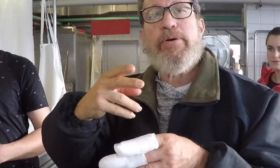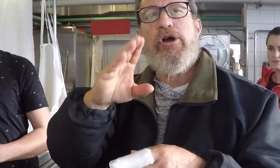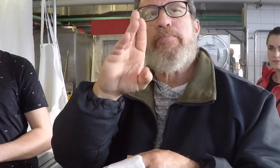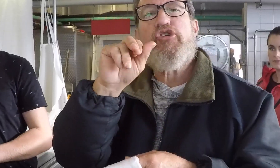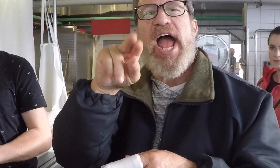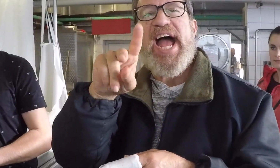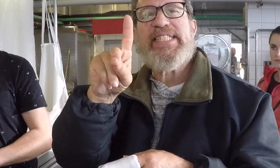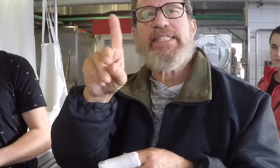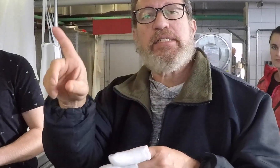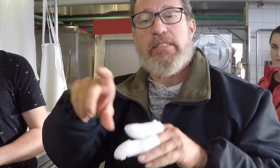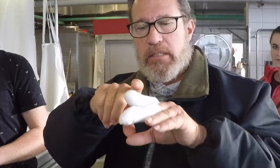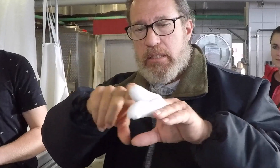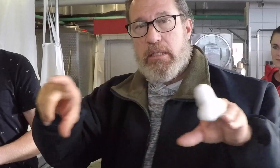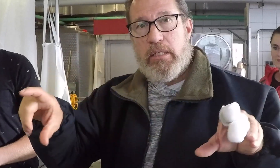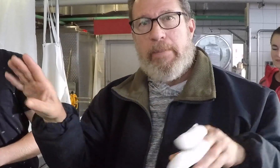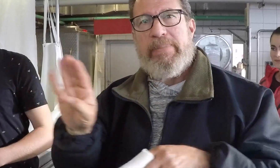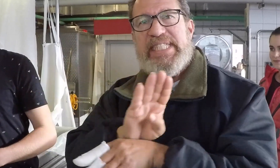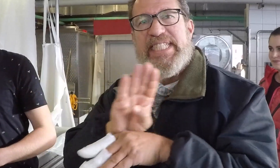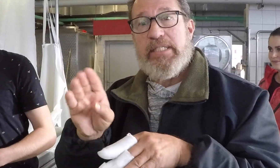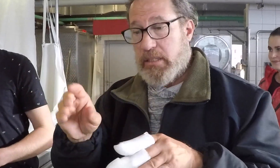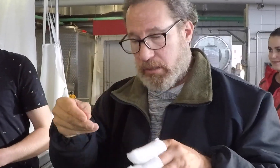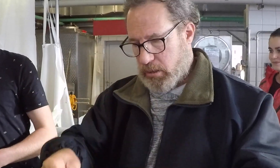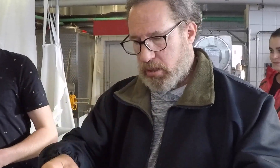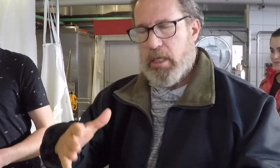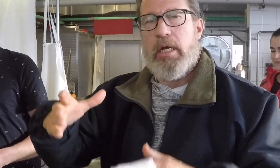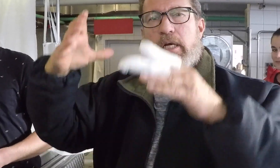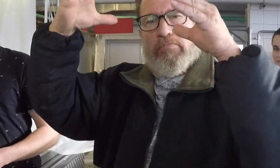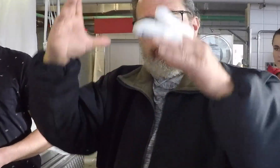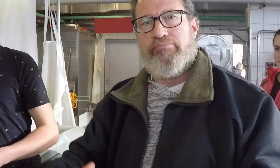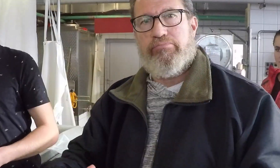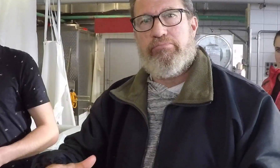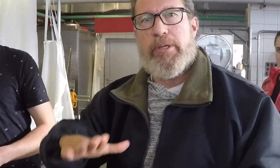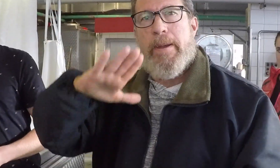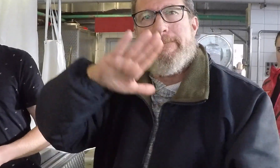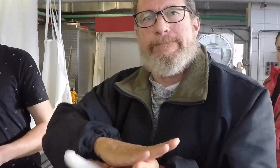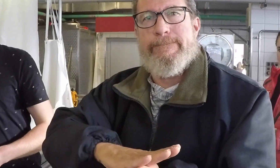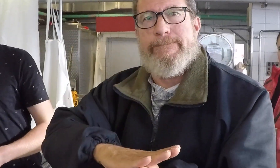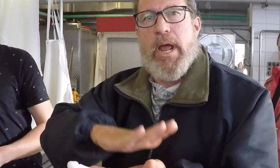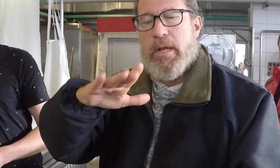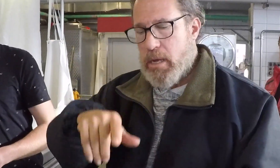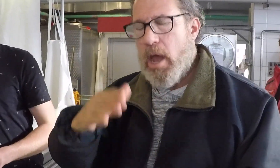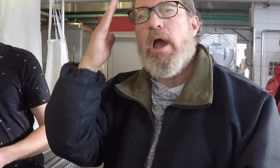They branded the cheese to let them know who made those cheese.